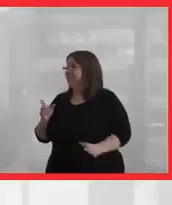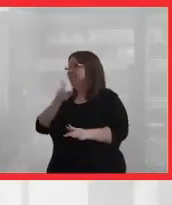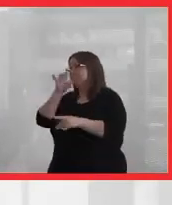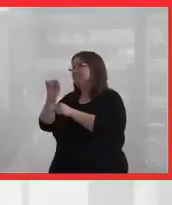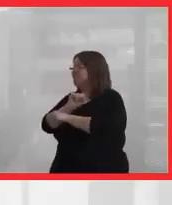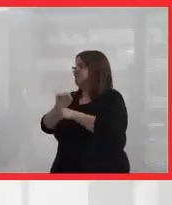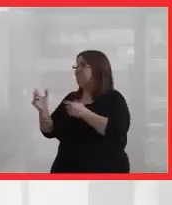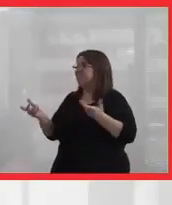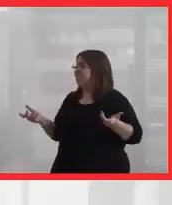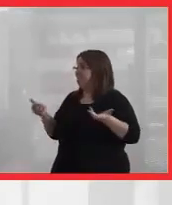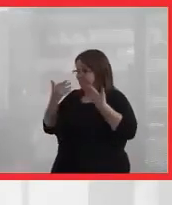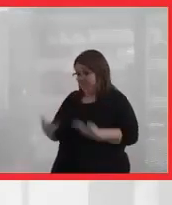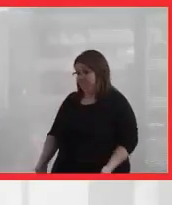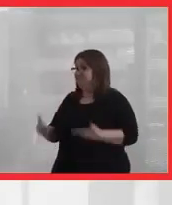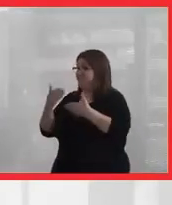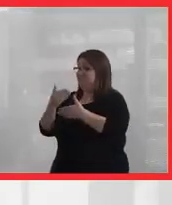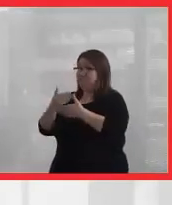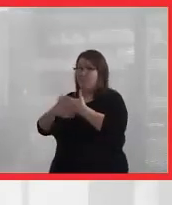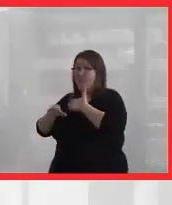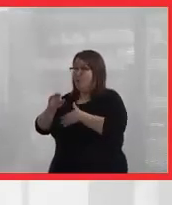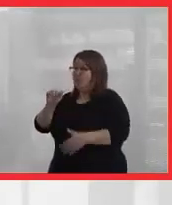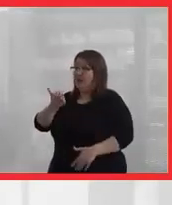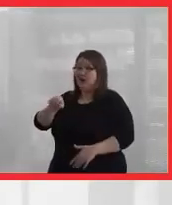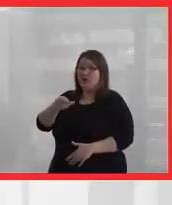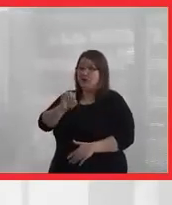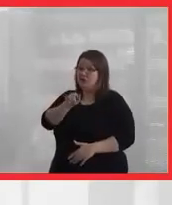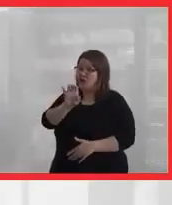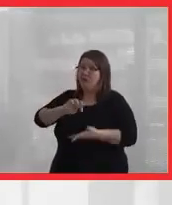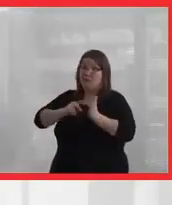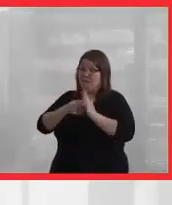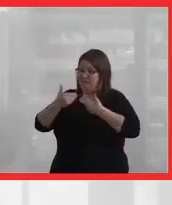Being born Anishinaabe, we're born as political beings.